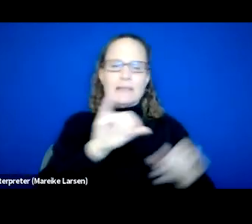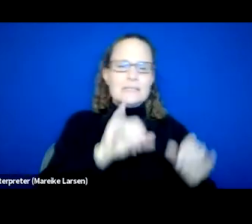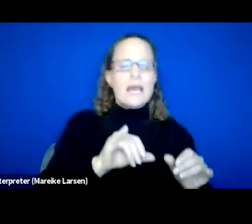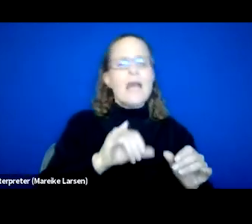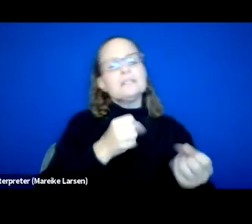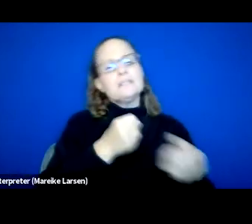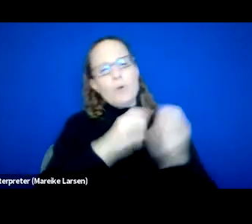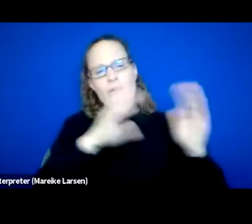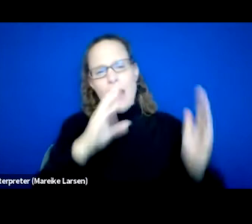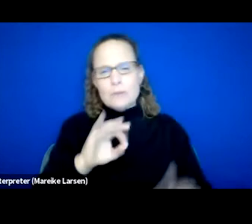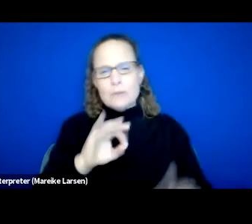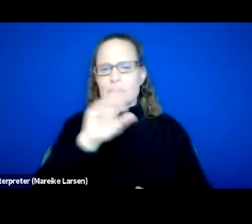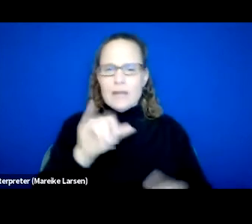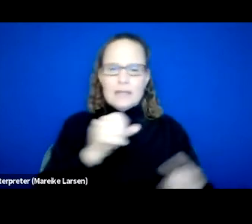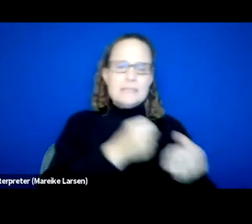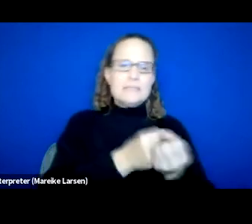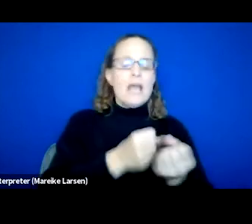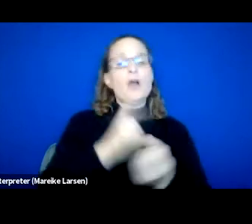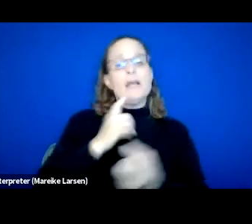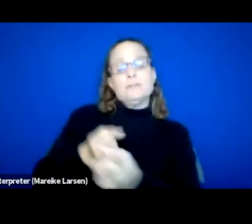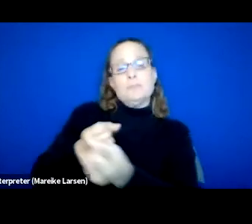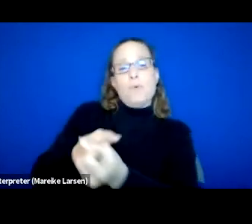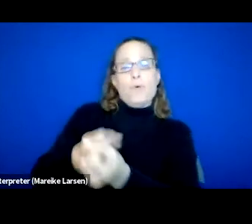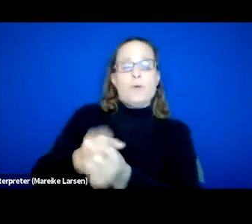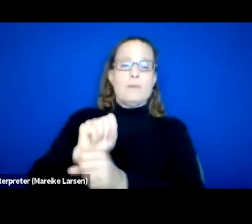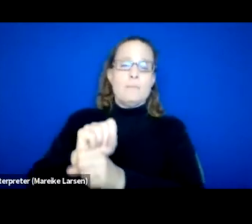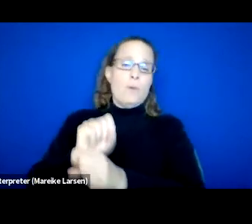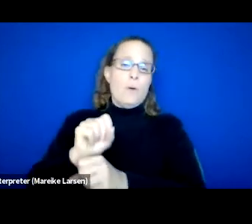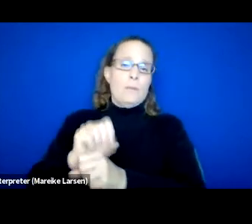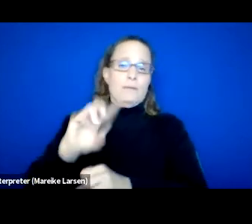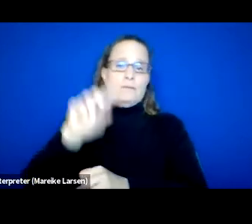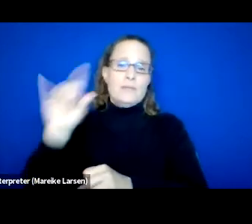and there's a supported employment fidelity scale. So some community will measure the degree